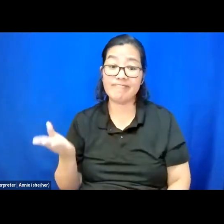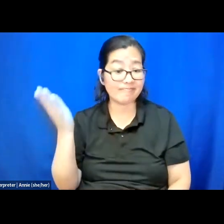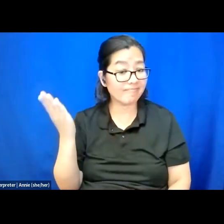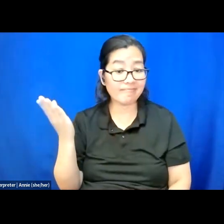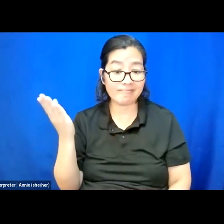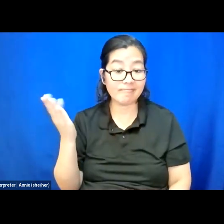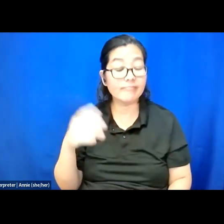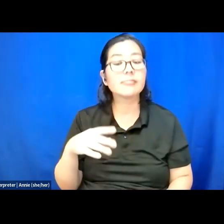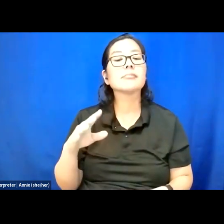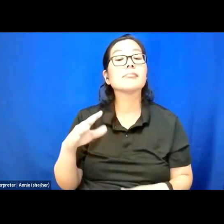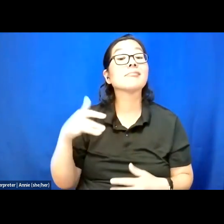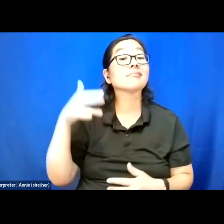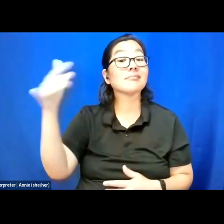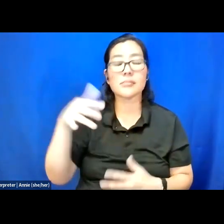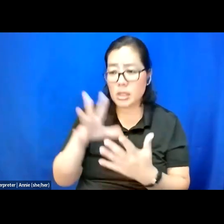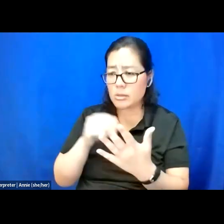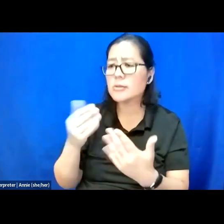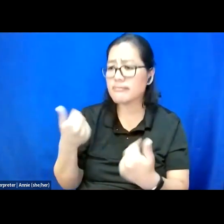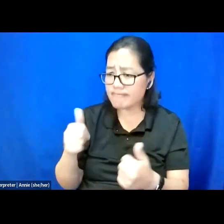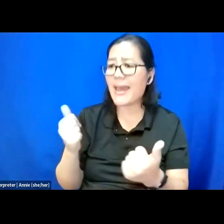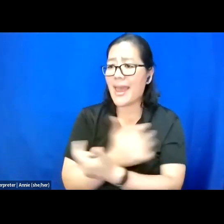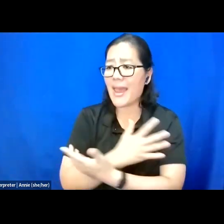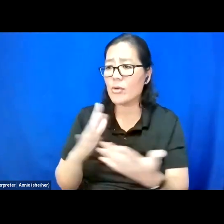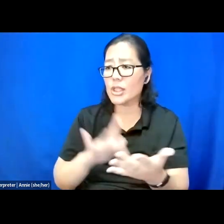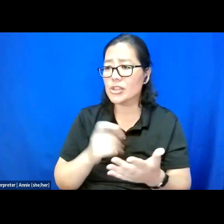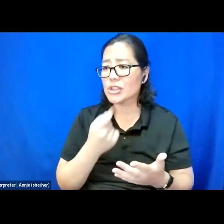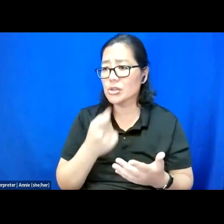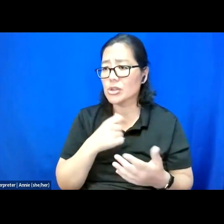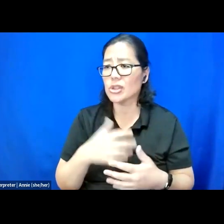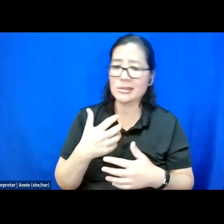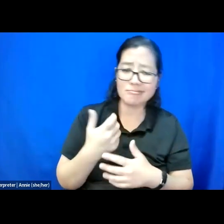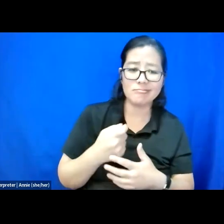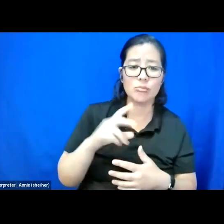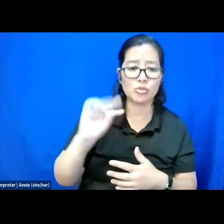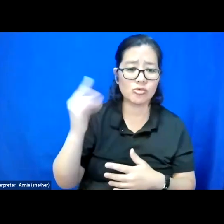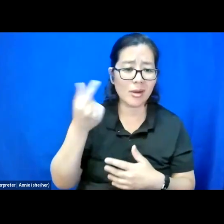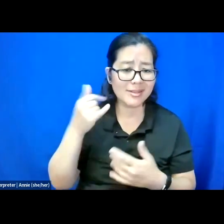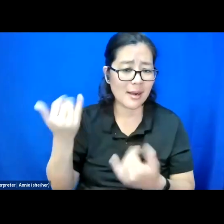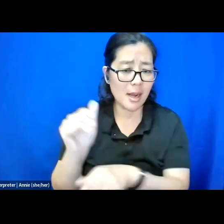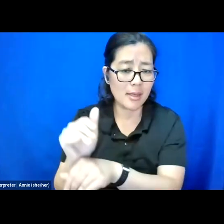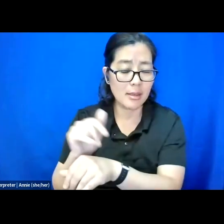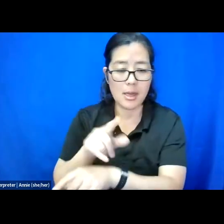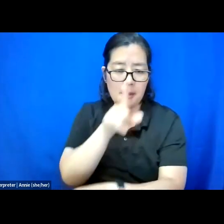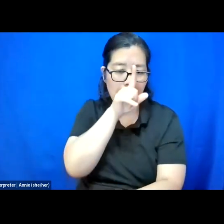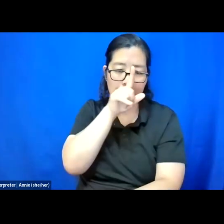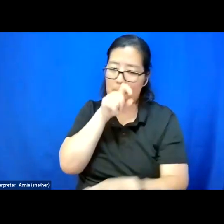Eventually, I learned of everything that she took that night and I didn't call the ambulance this time.